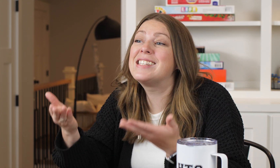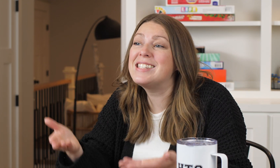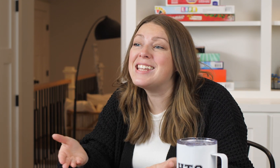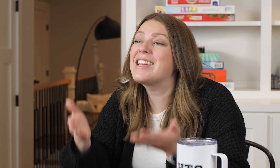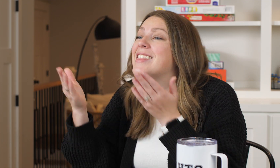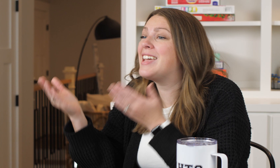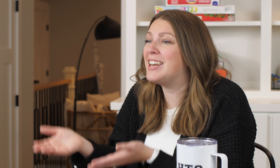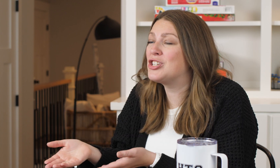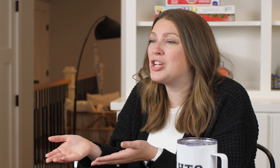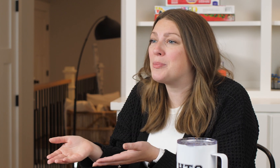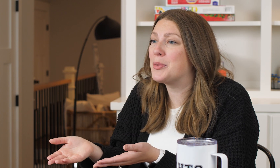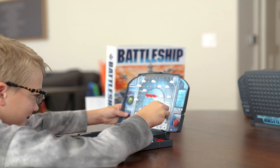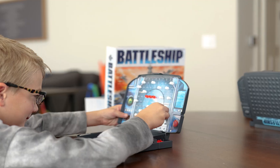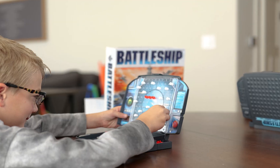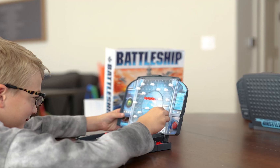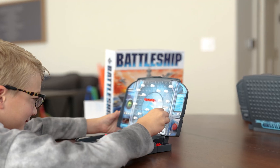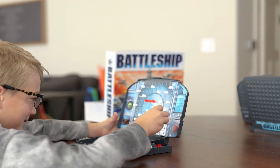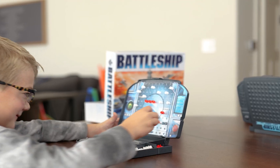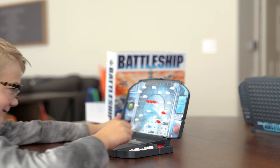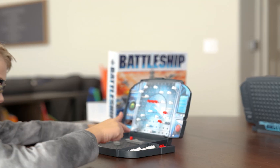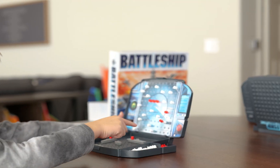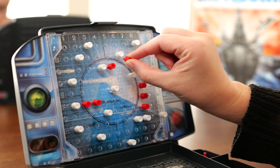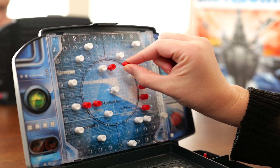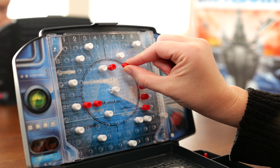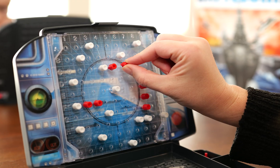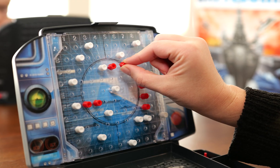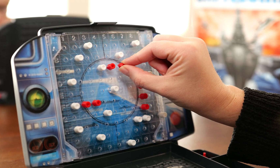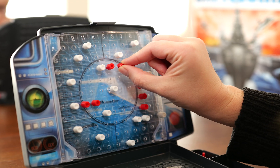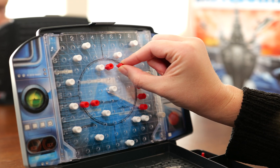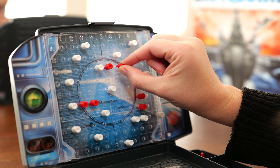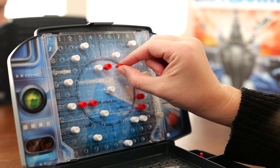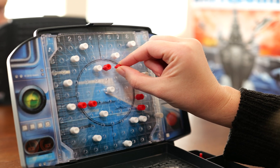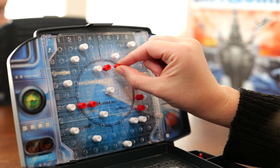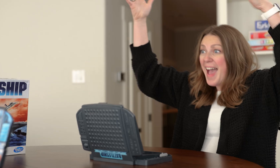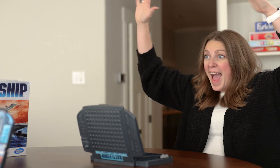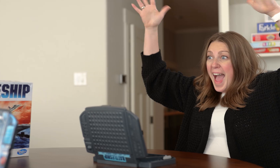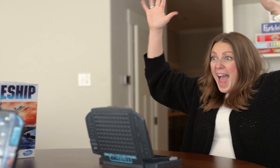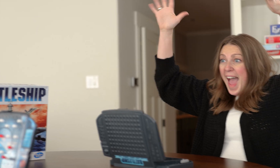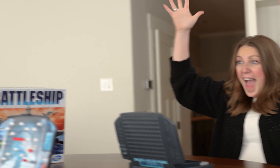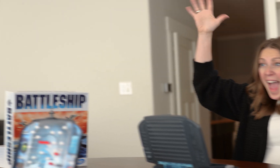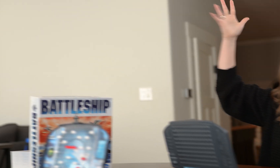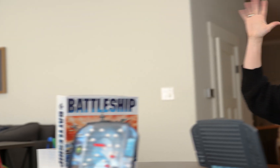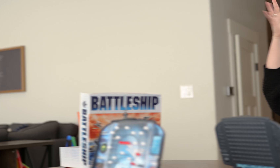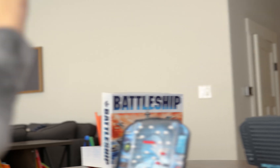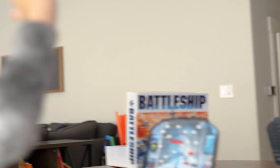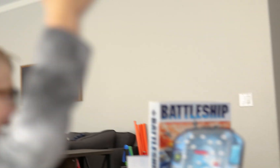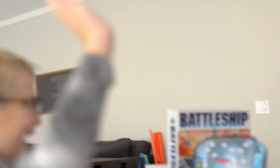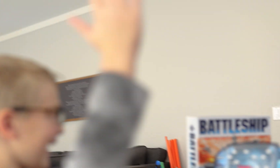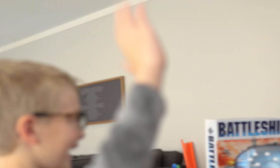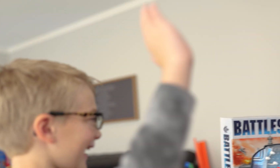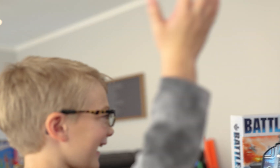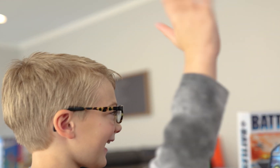sink the hidden ship. The player who finds and sinks all of their opponents ships first wins.